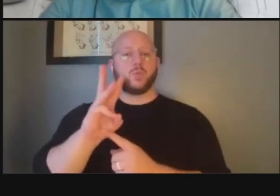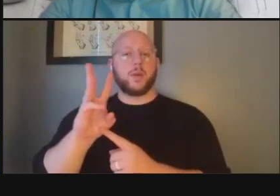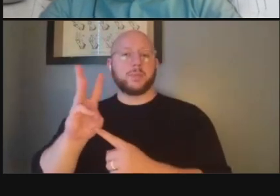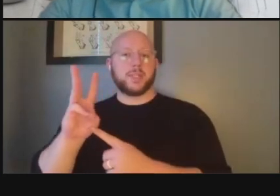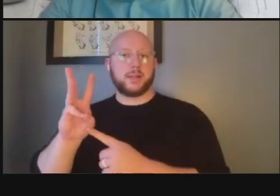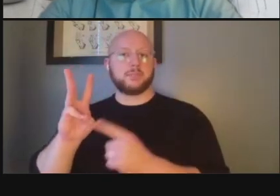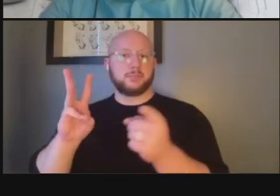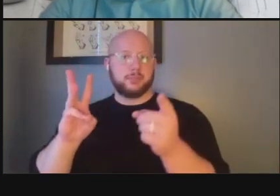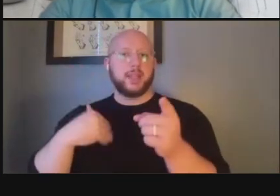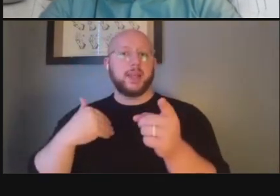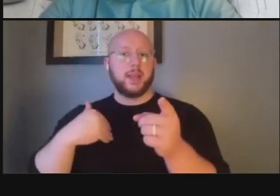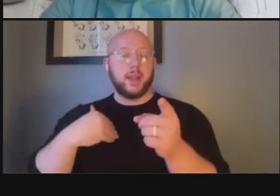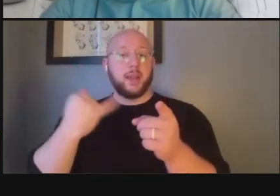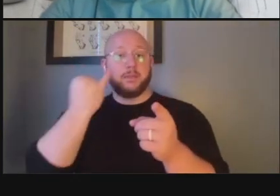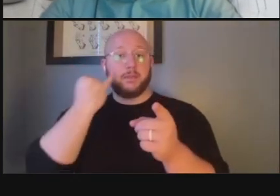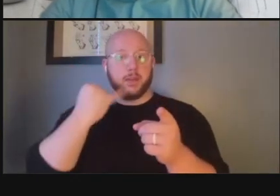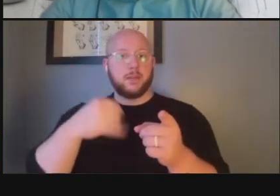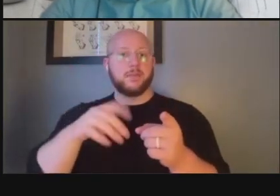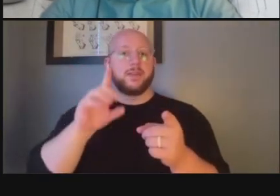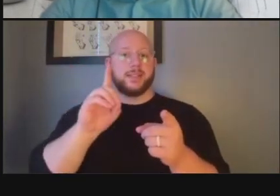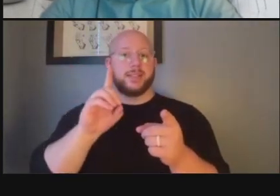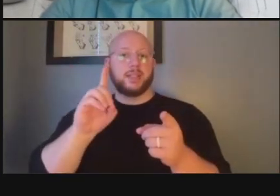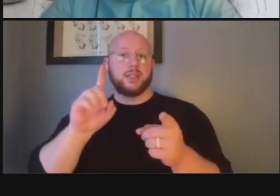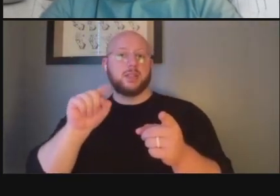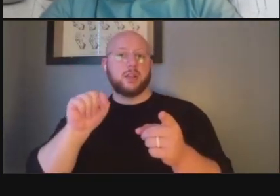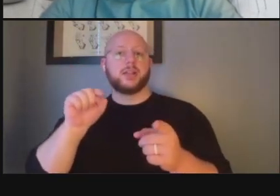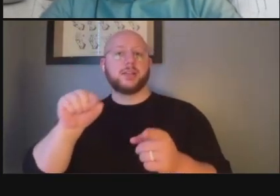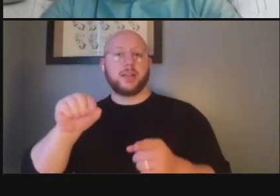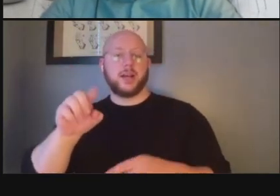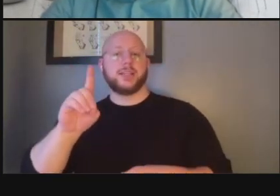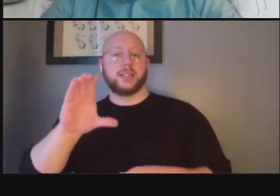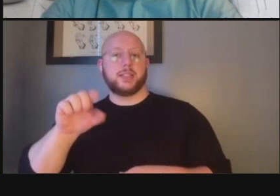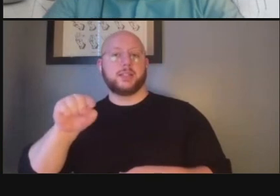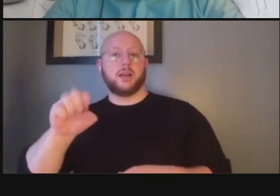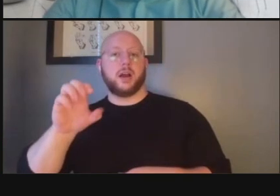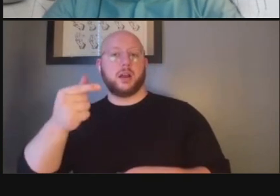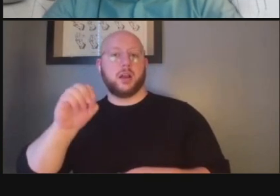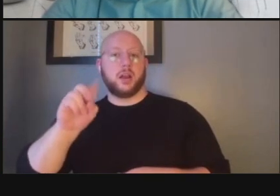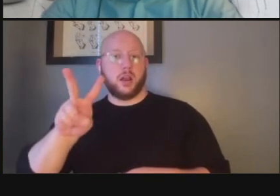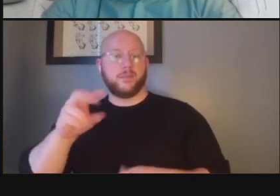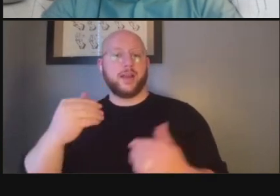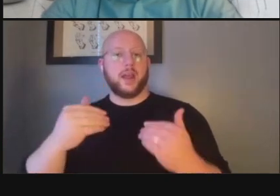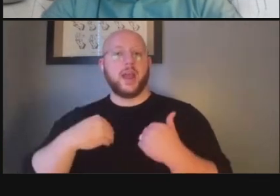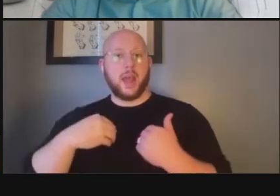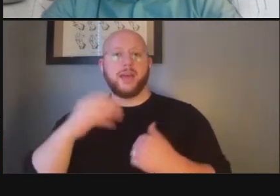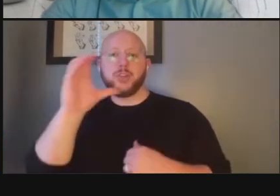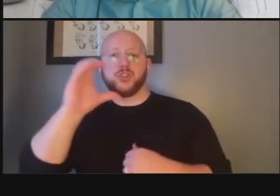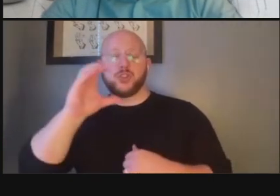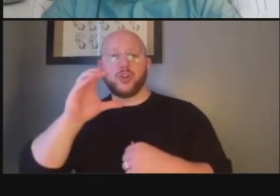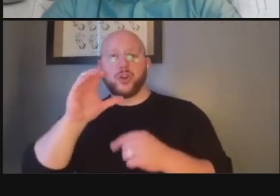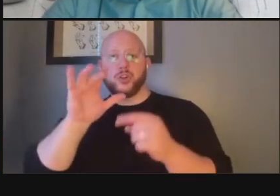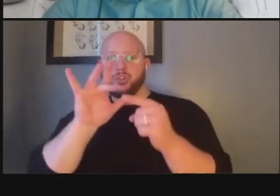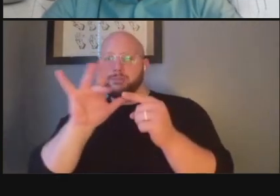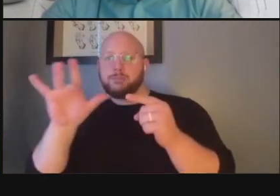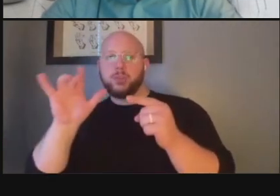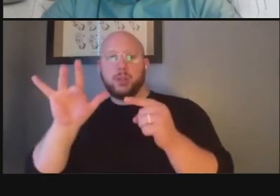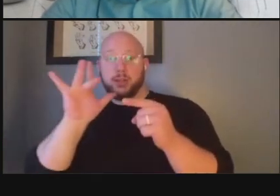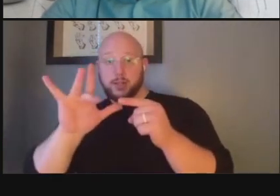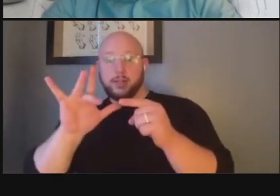website if you go to d.dc.gov there is a search box on our main website page if you type in